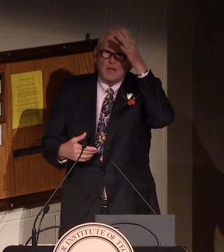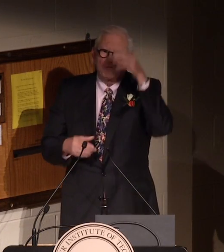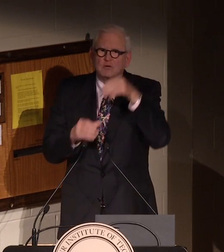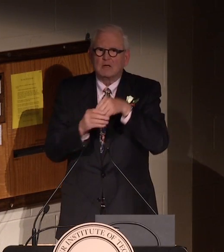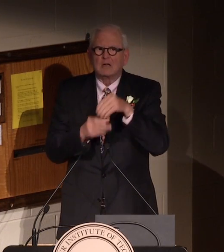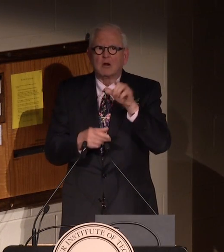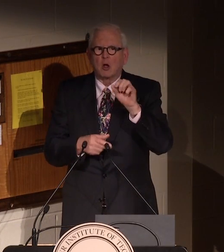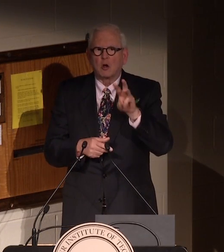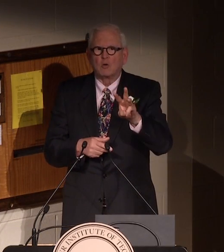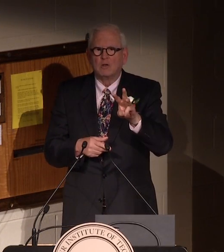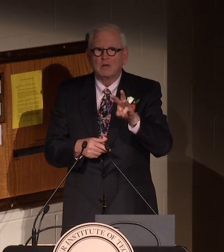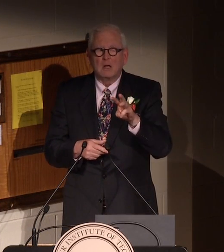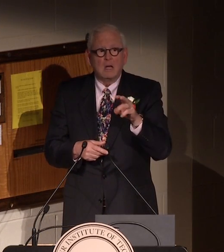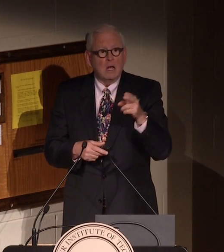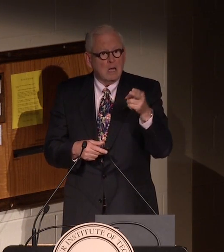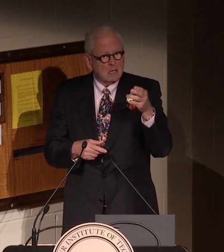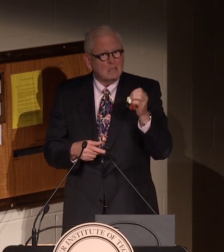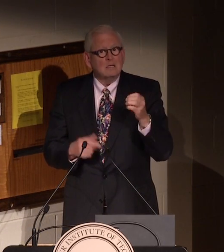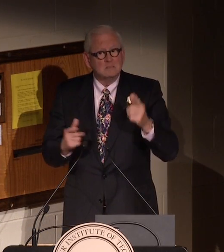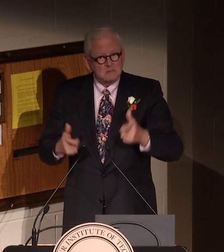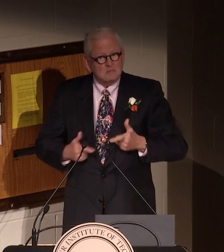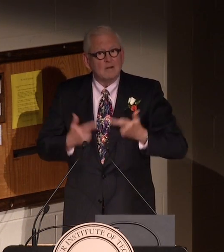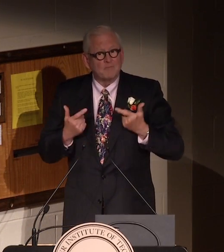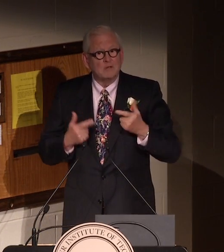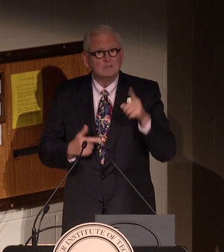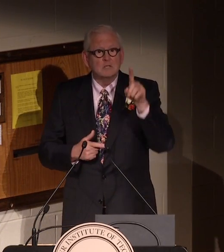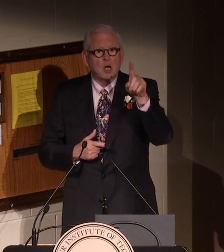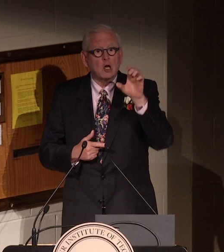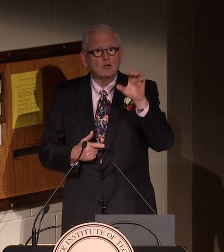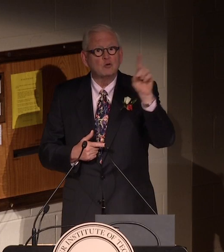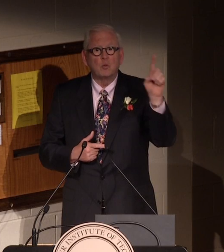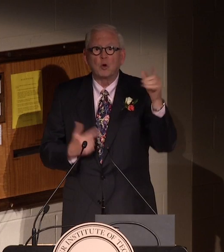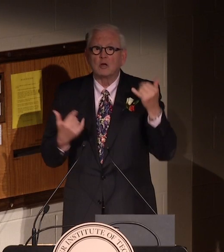I want to thank my father-in-law.